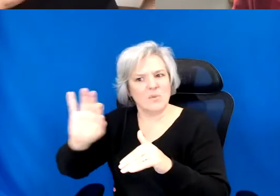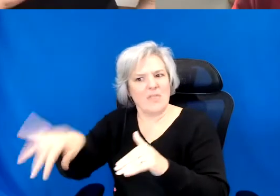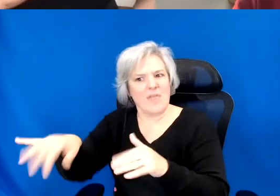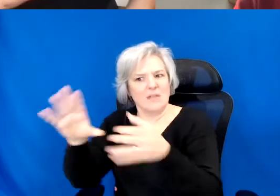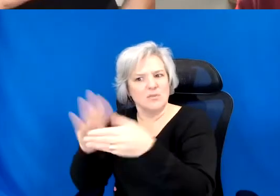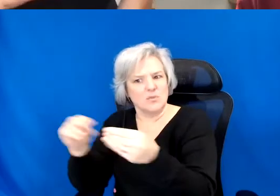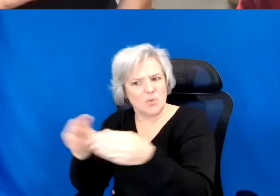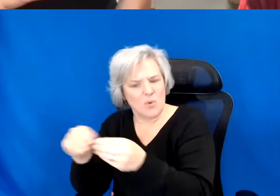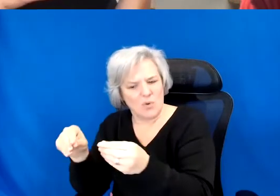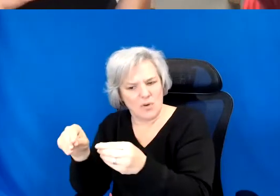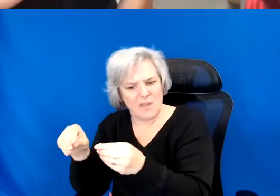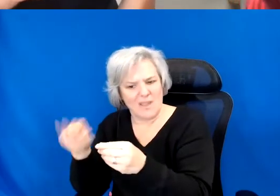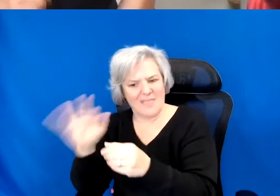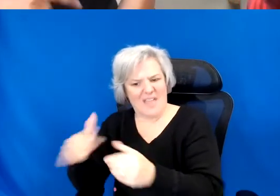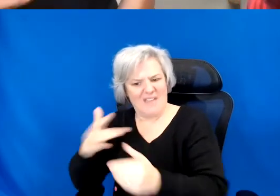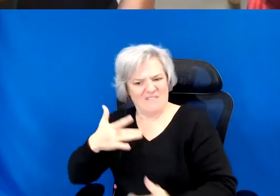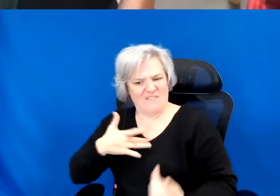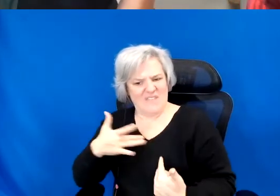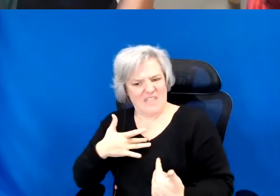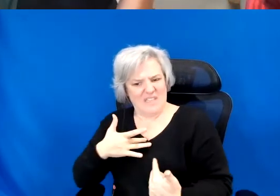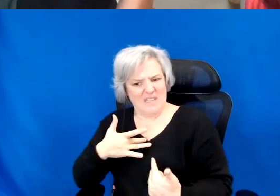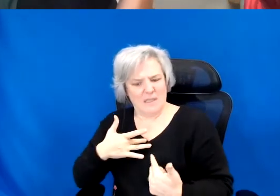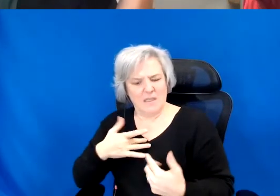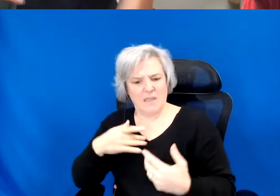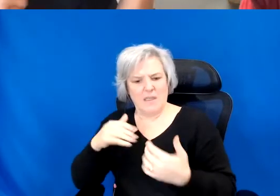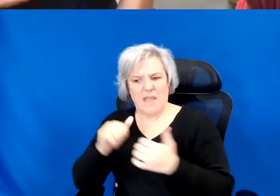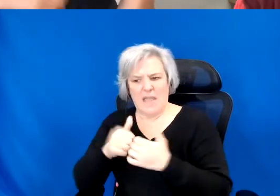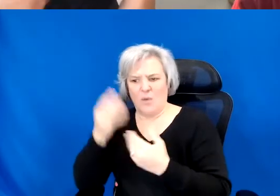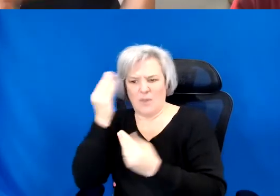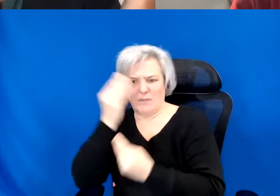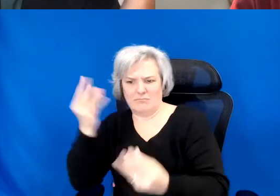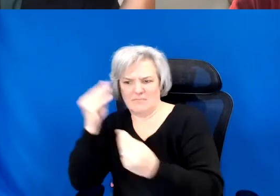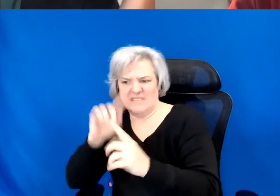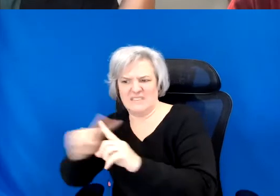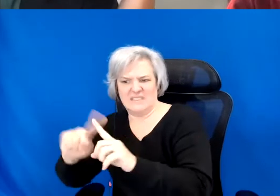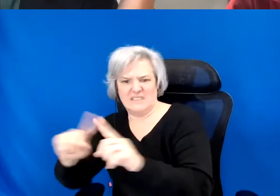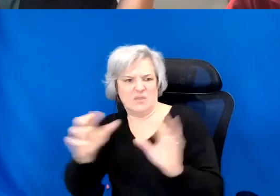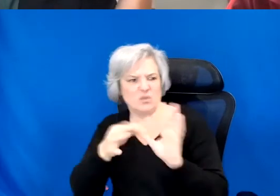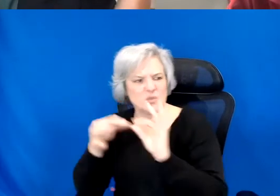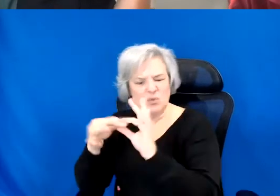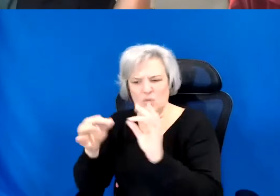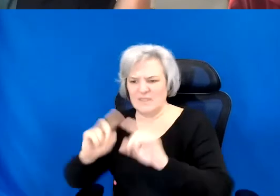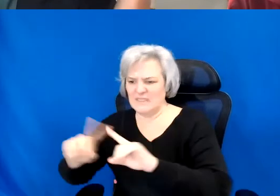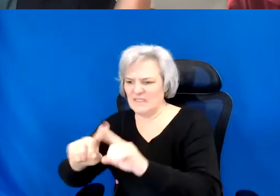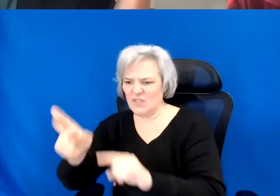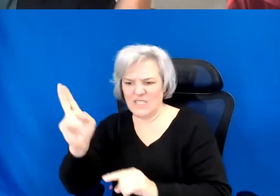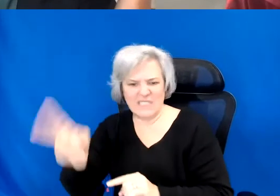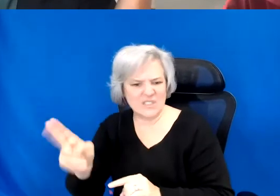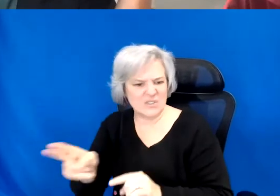return to telling different stories about, and finding different histories about, that